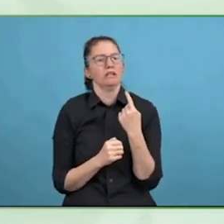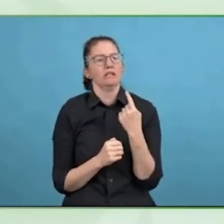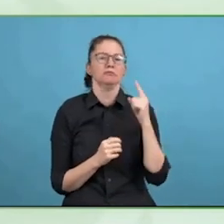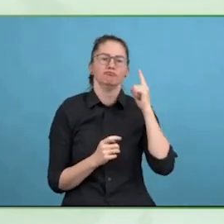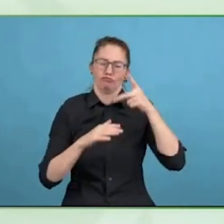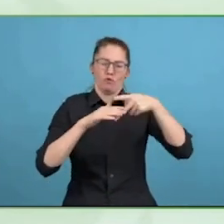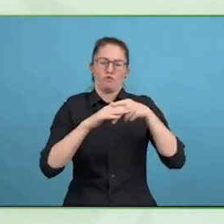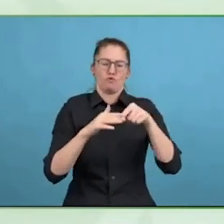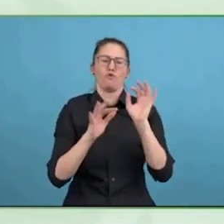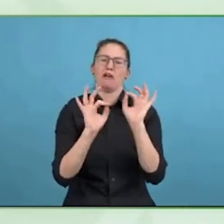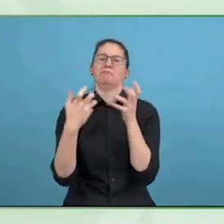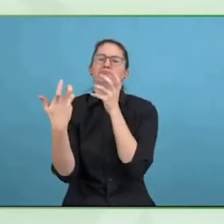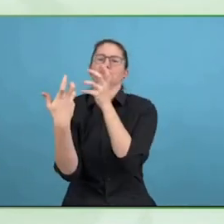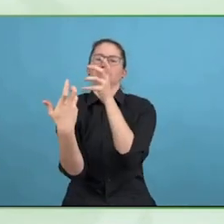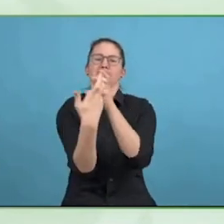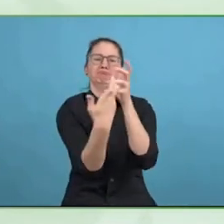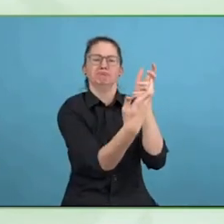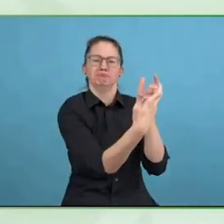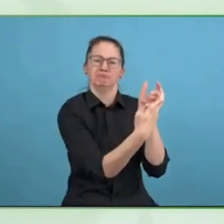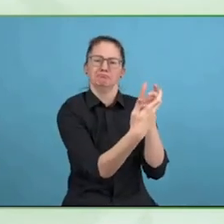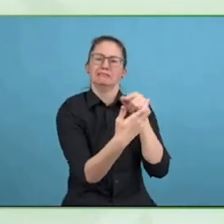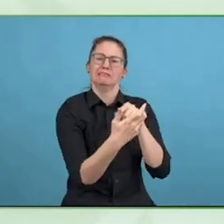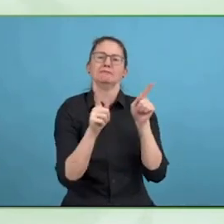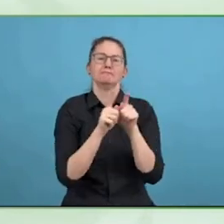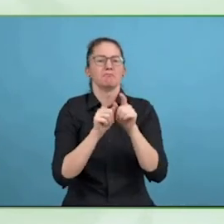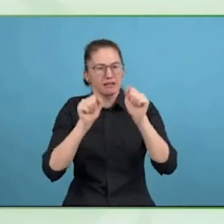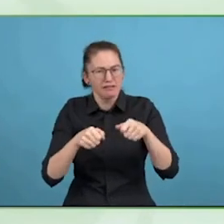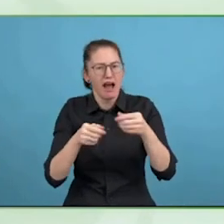To get a sense of where they stand against these universal principles.